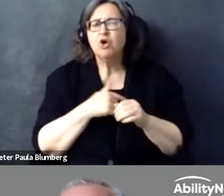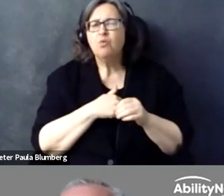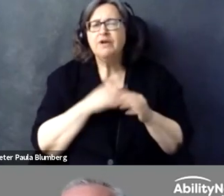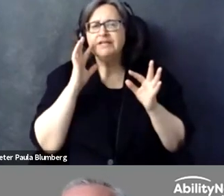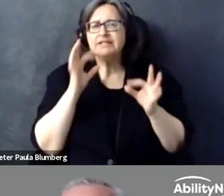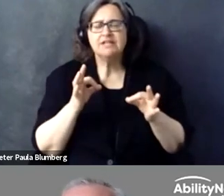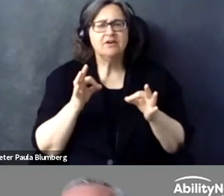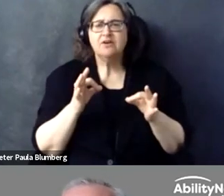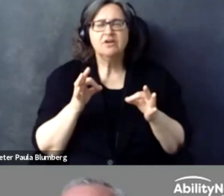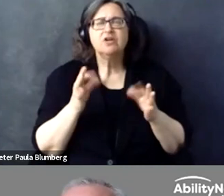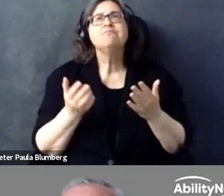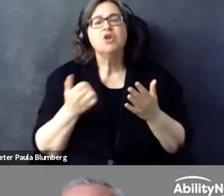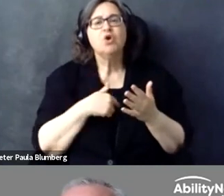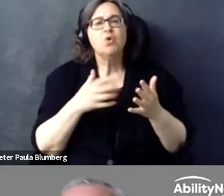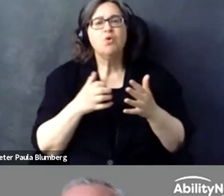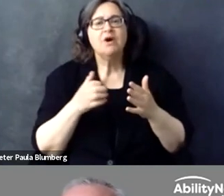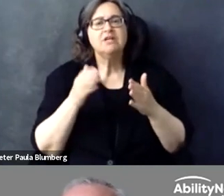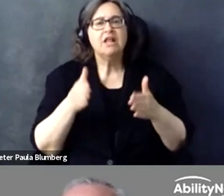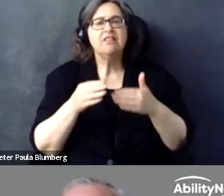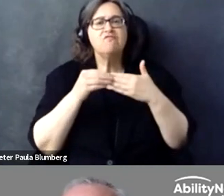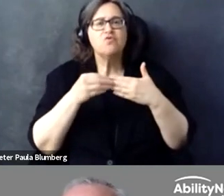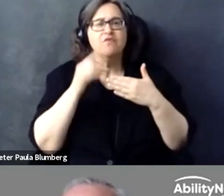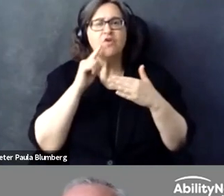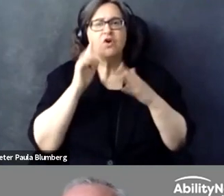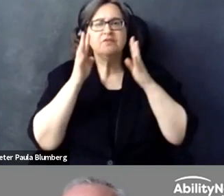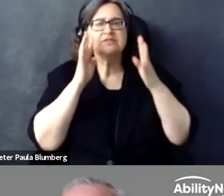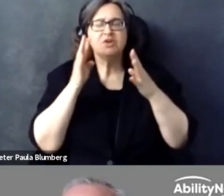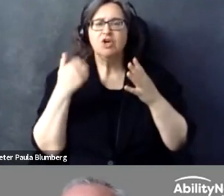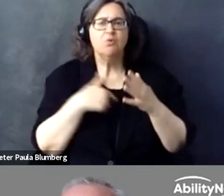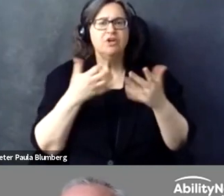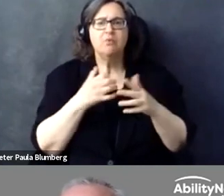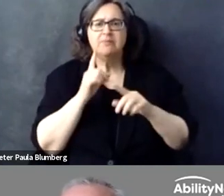implementation acts and the monitoring methodologies, we decided